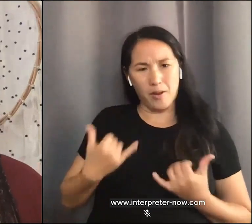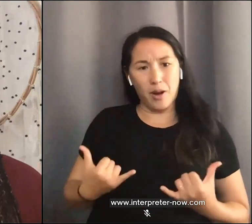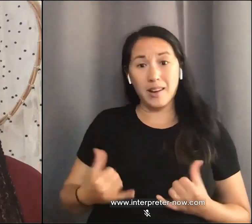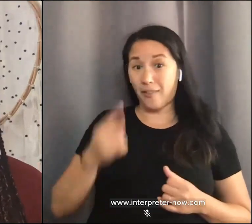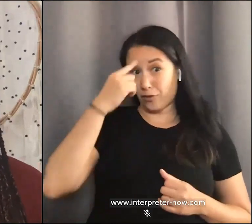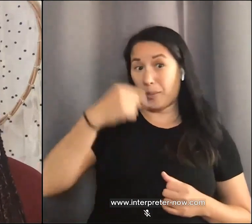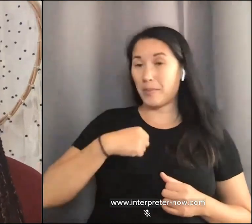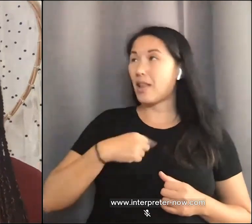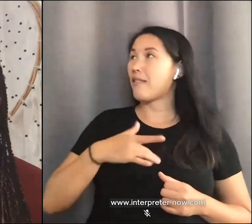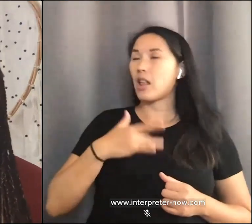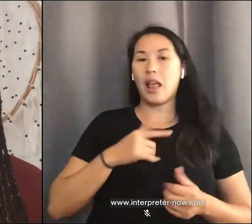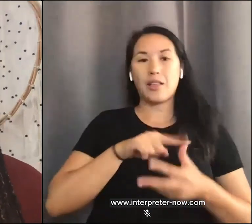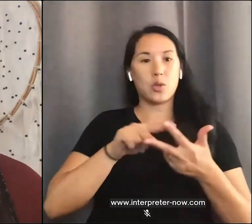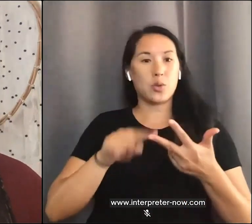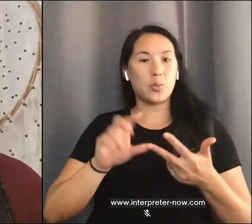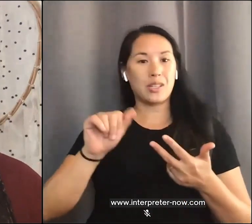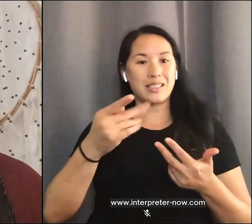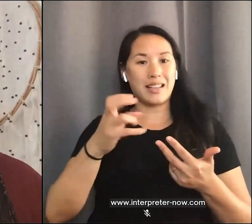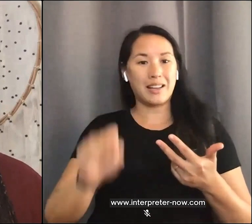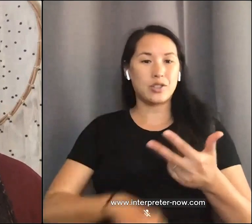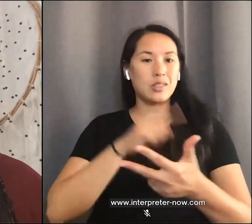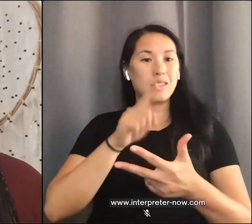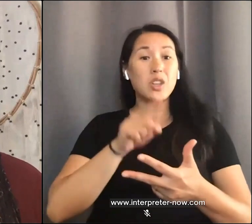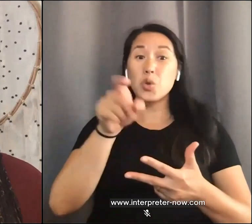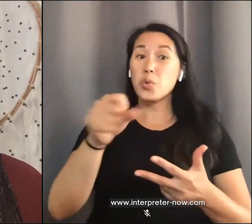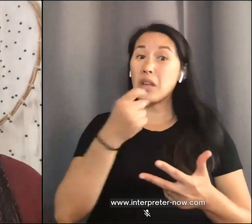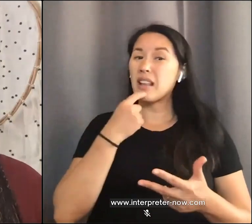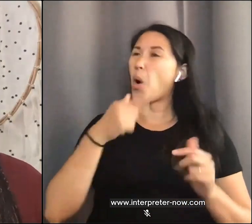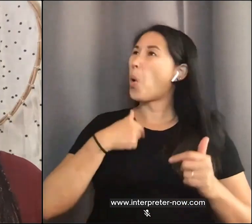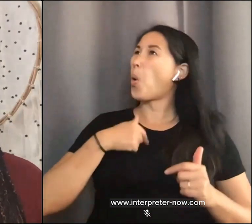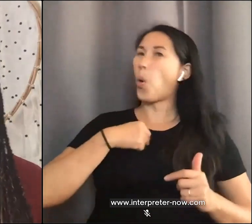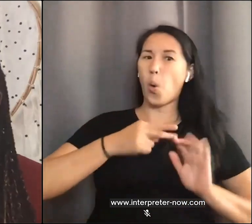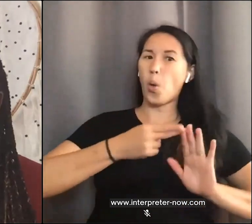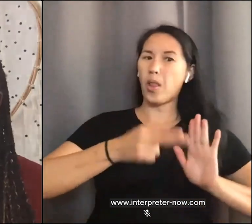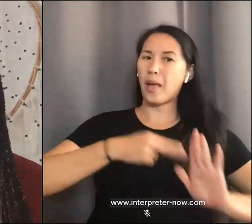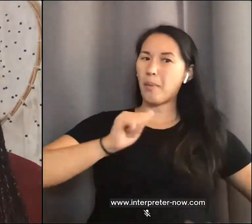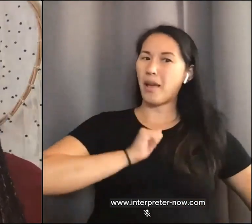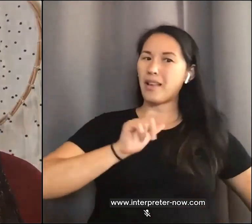be an ally: declare that you're a part of this cause. That may be a sticker, or that